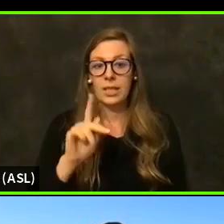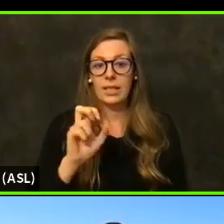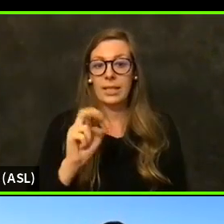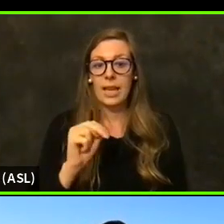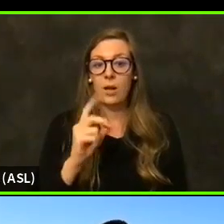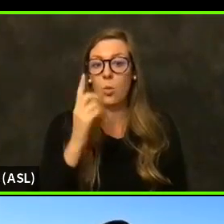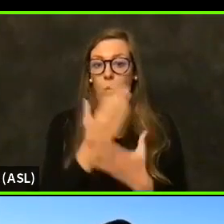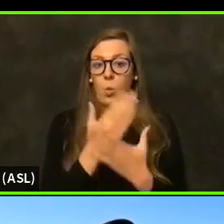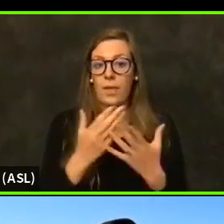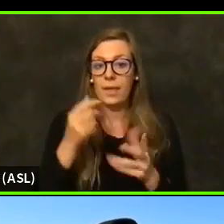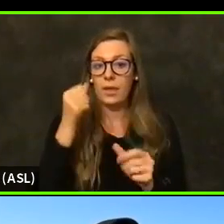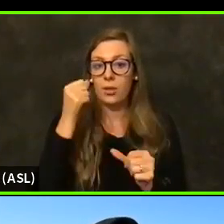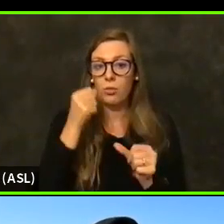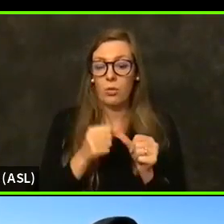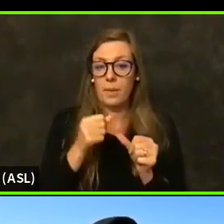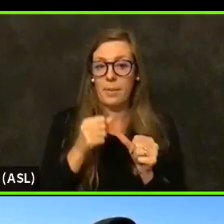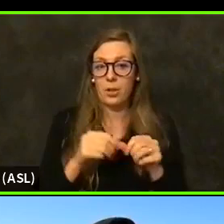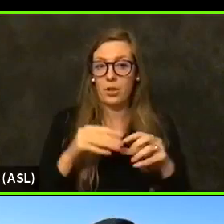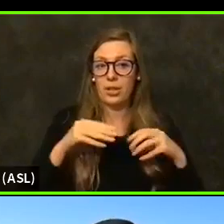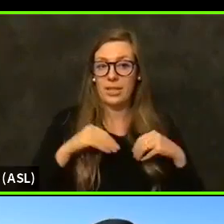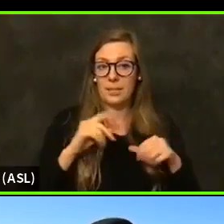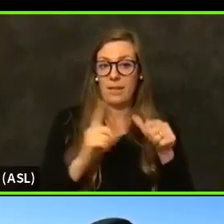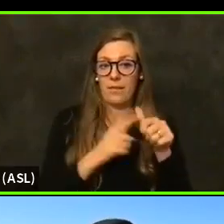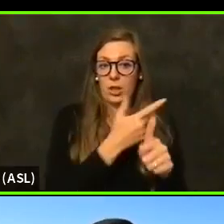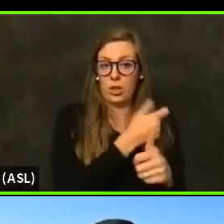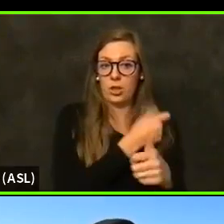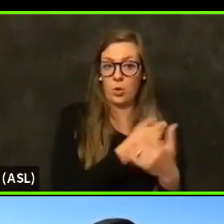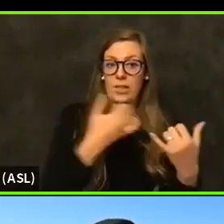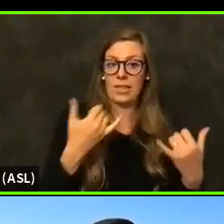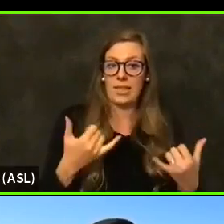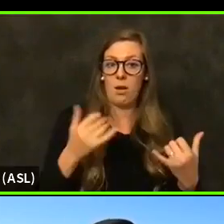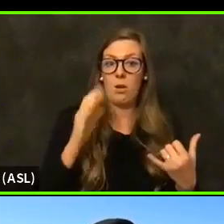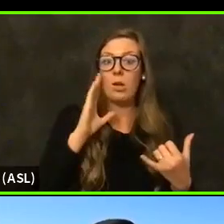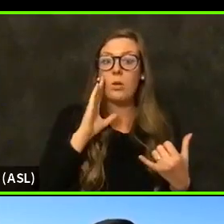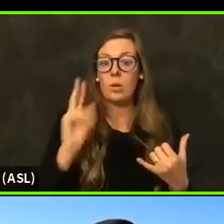the they are taking first doses now, they'll be doing second doses later.